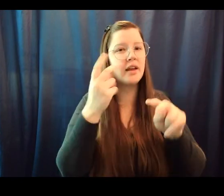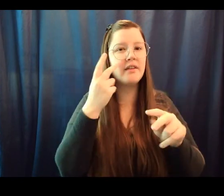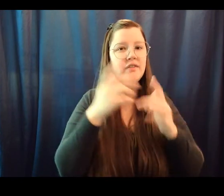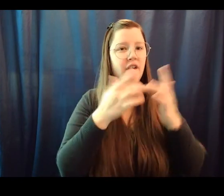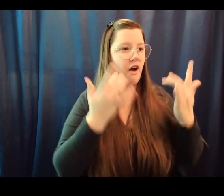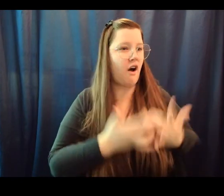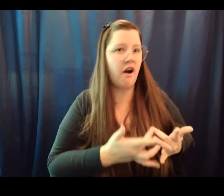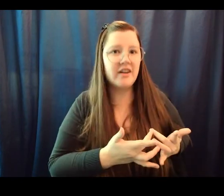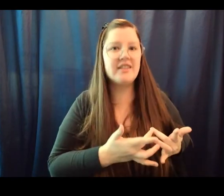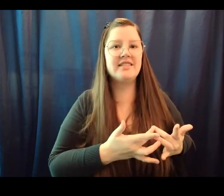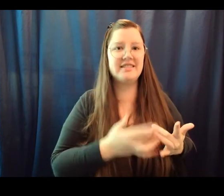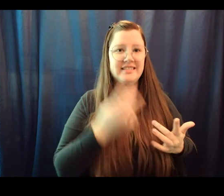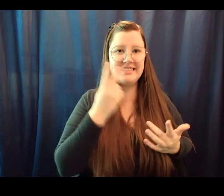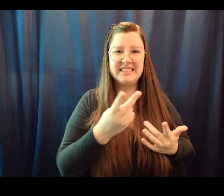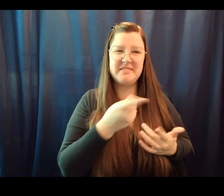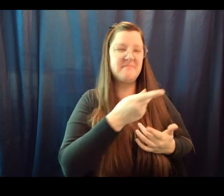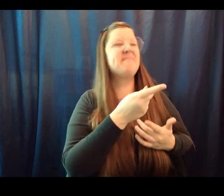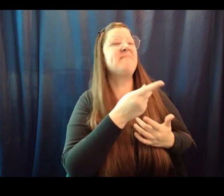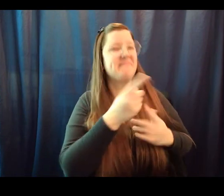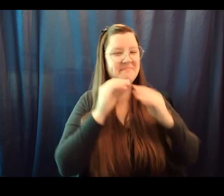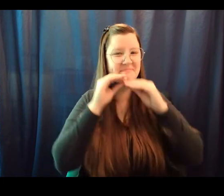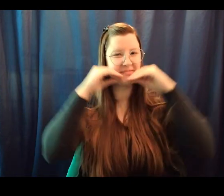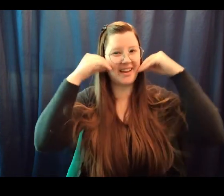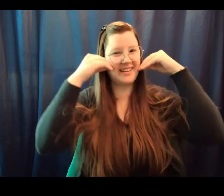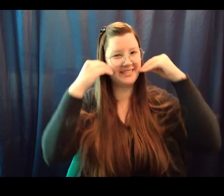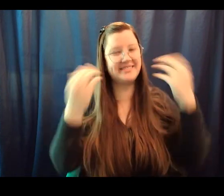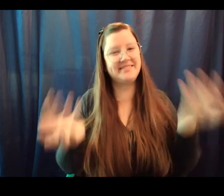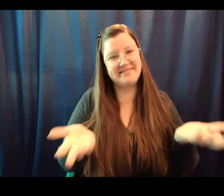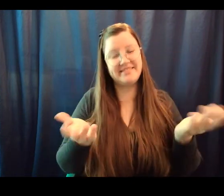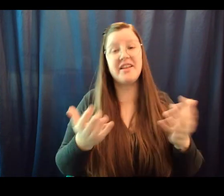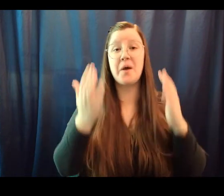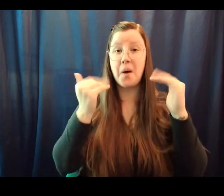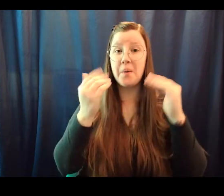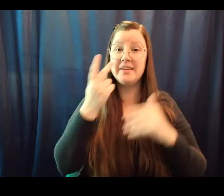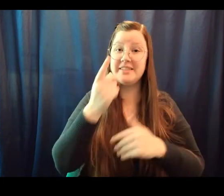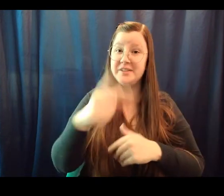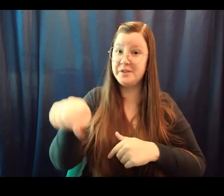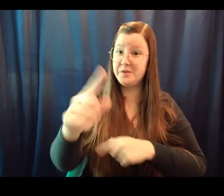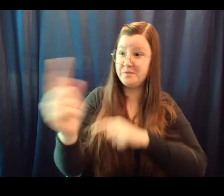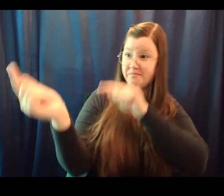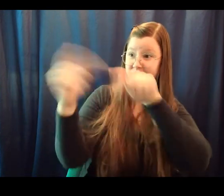We hope to see you back here soon so that you can come get your heart and take it home with you